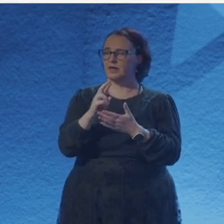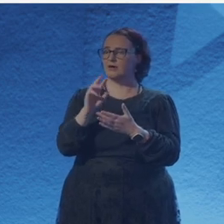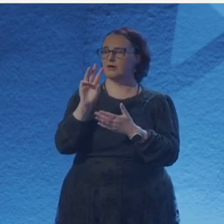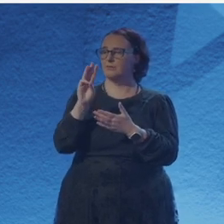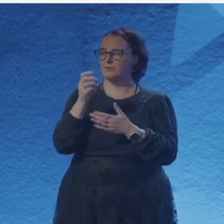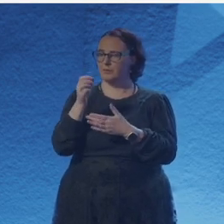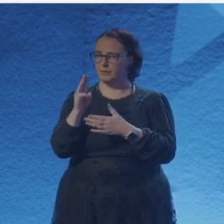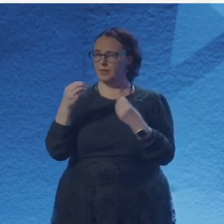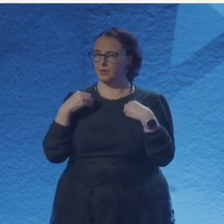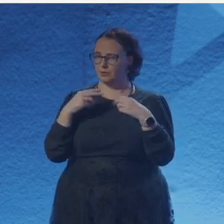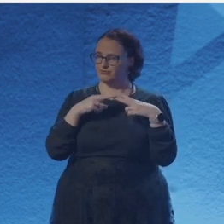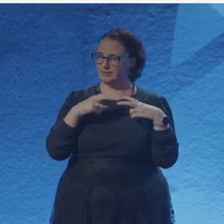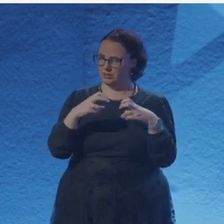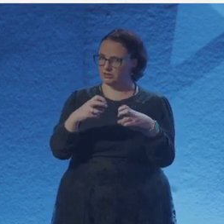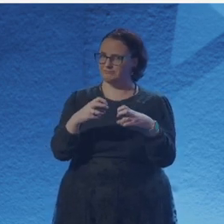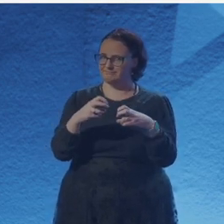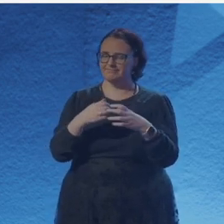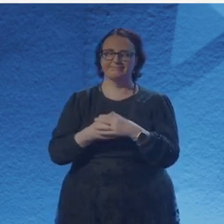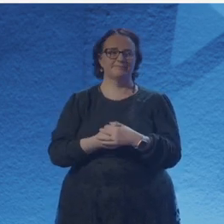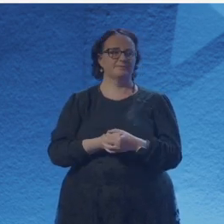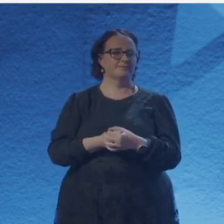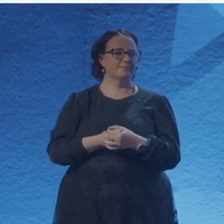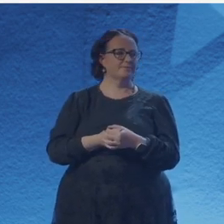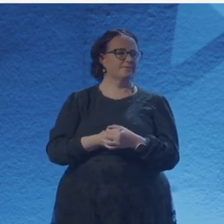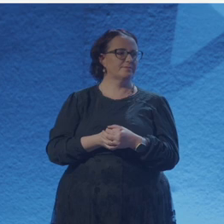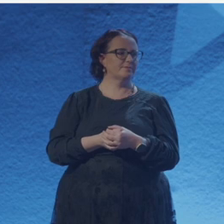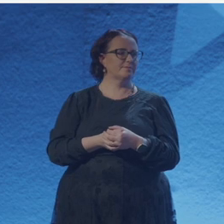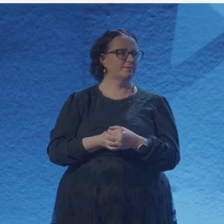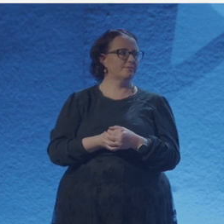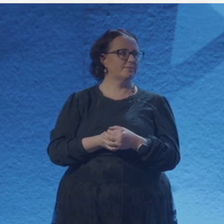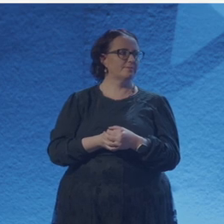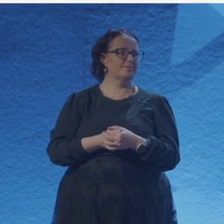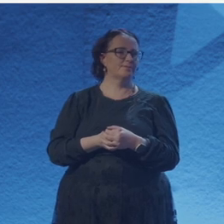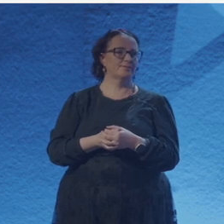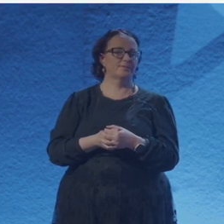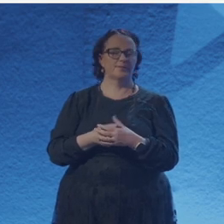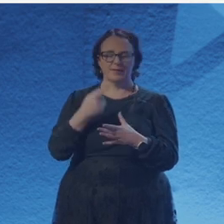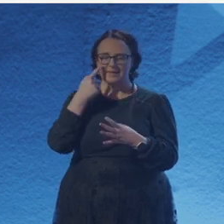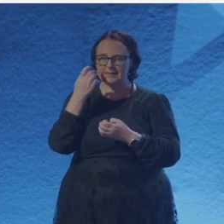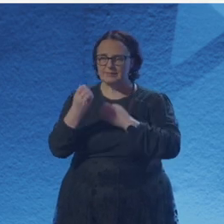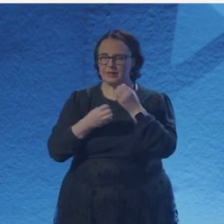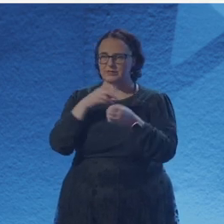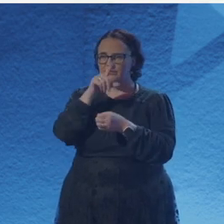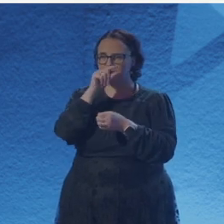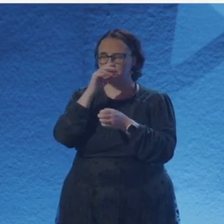And there's a courting couple who might indulge in some similar activity.